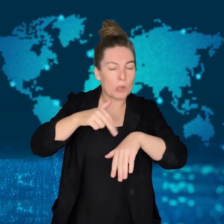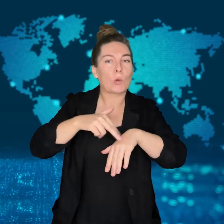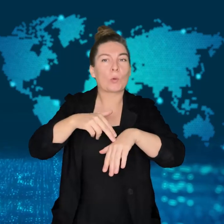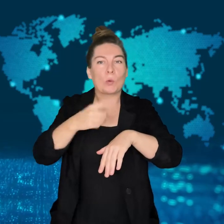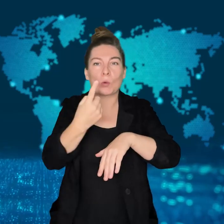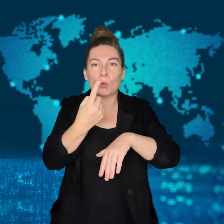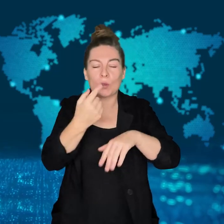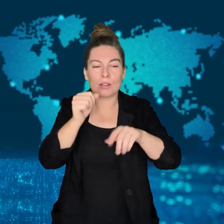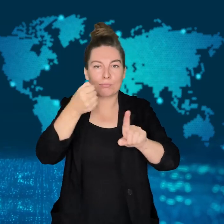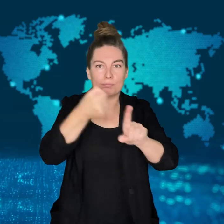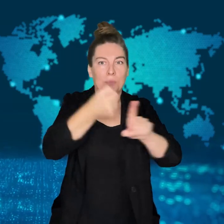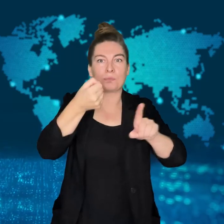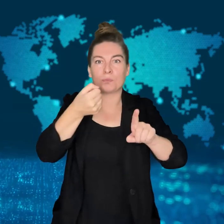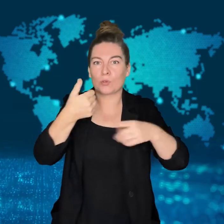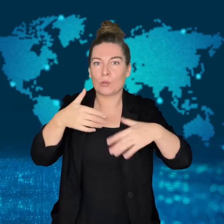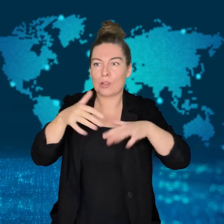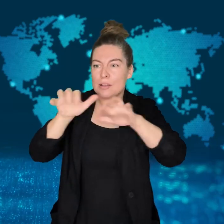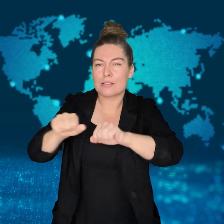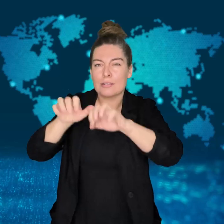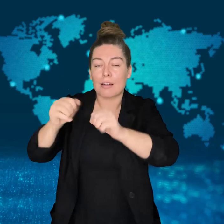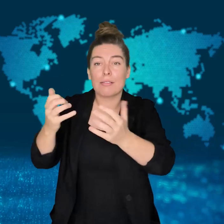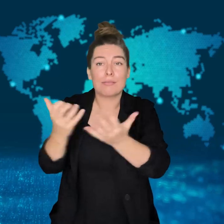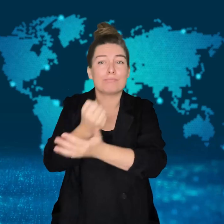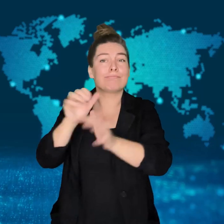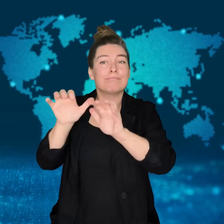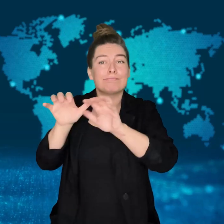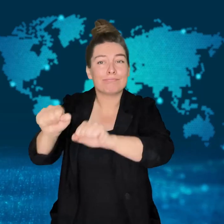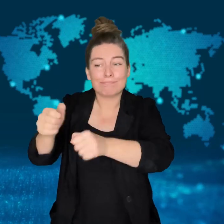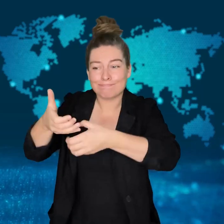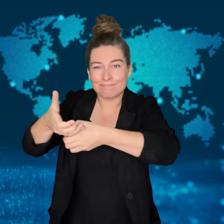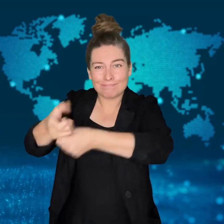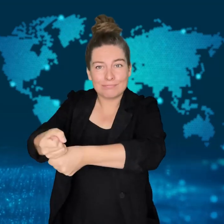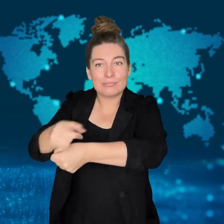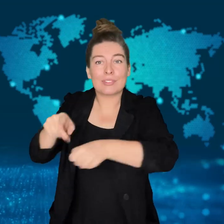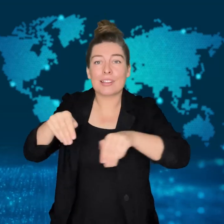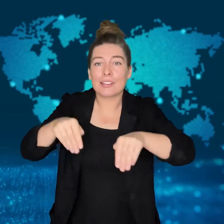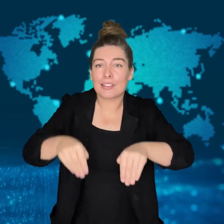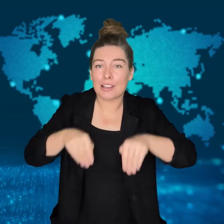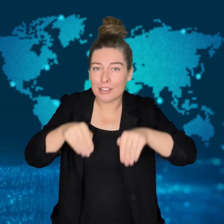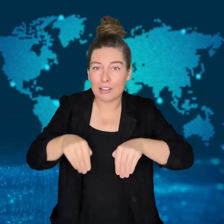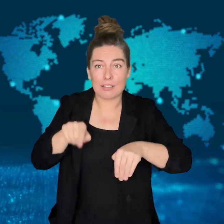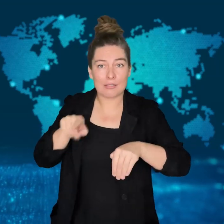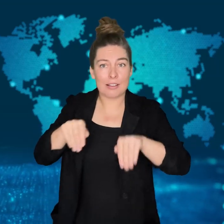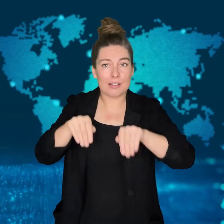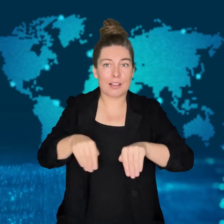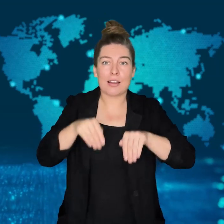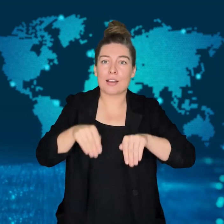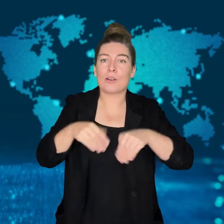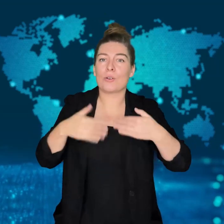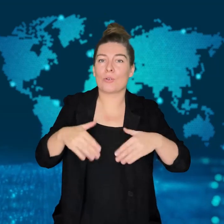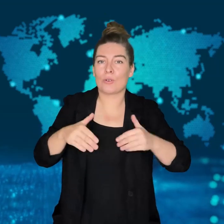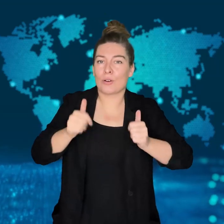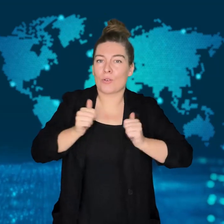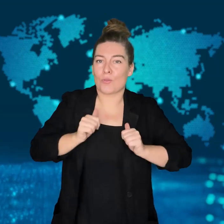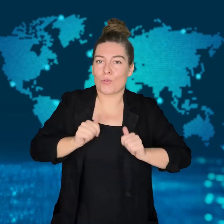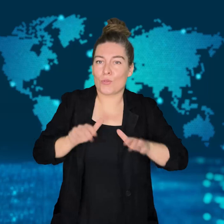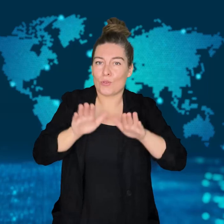When the handlers told them to grab it by the tail, they did.